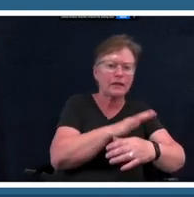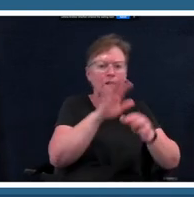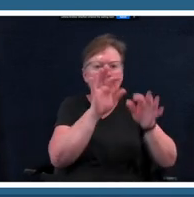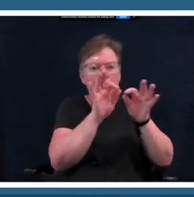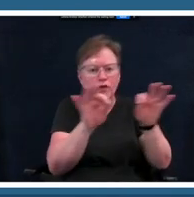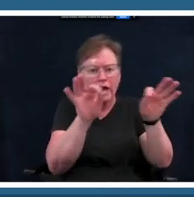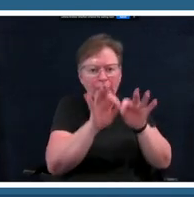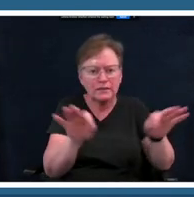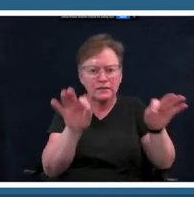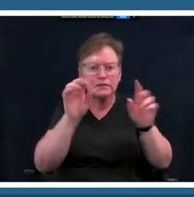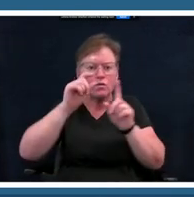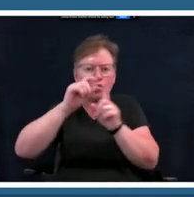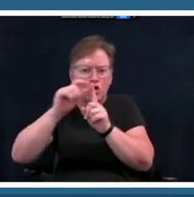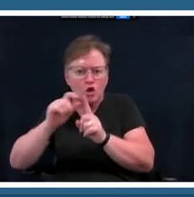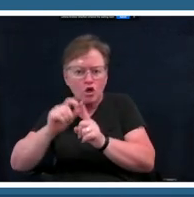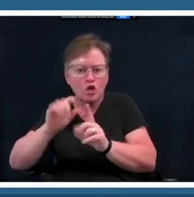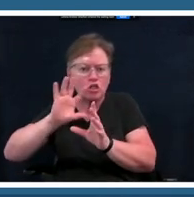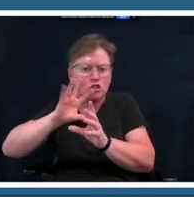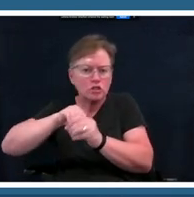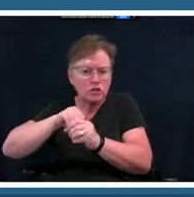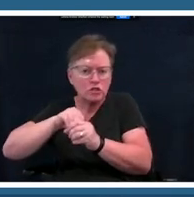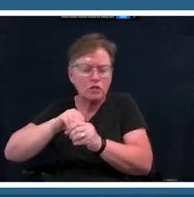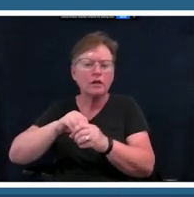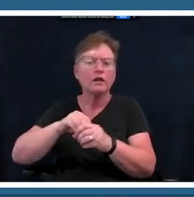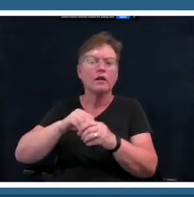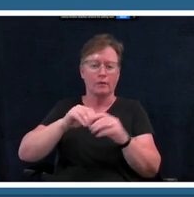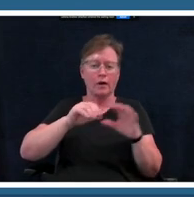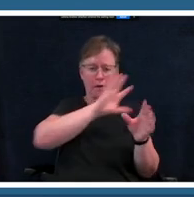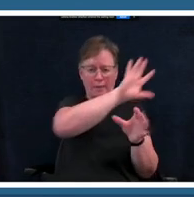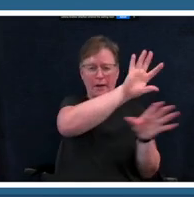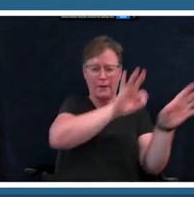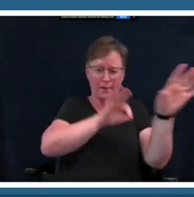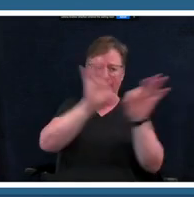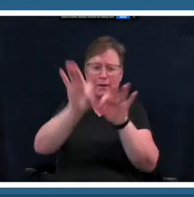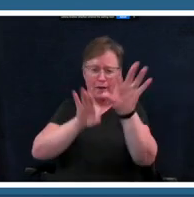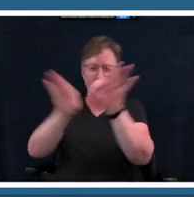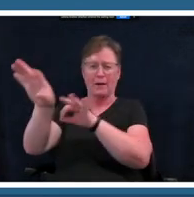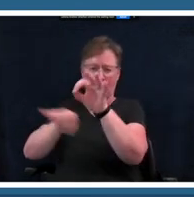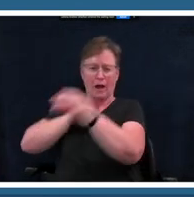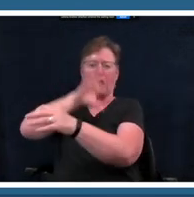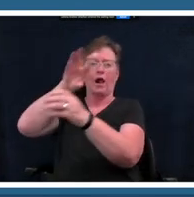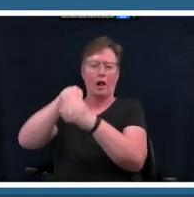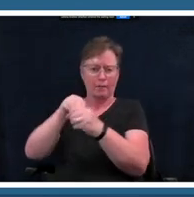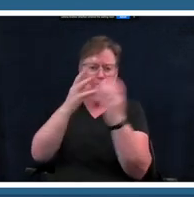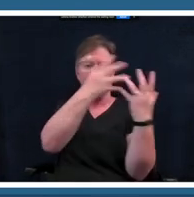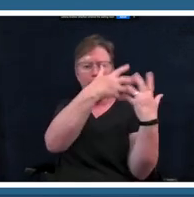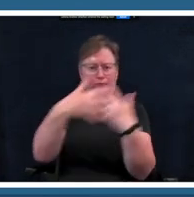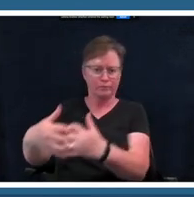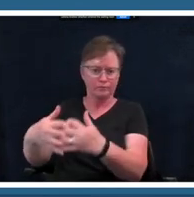to tag team and put it all together so you'll practice your melody your rhythm